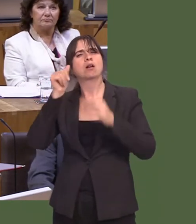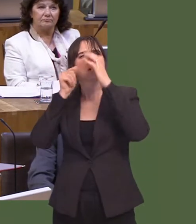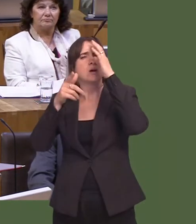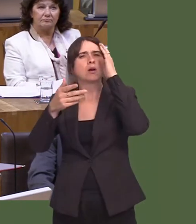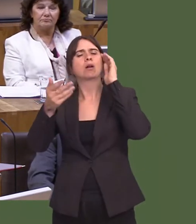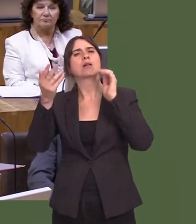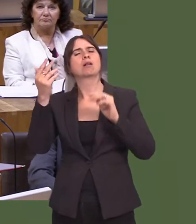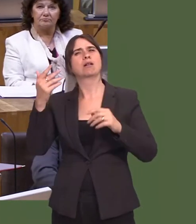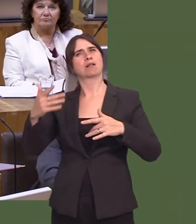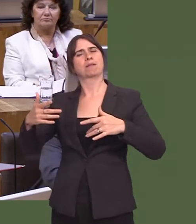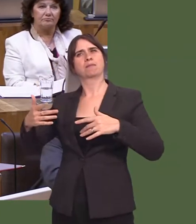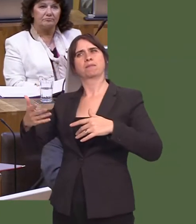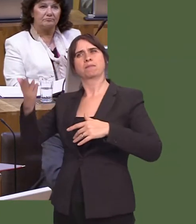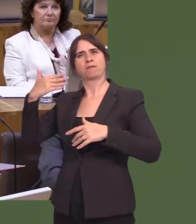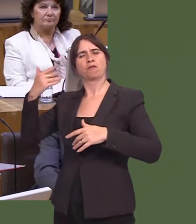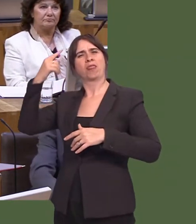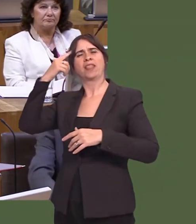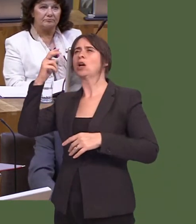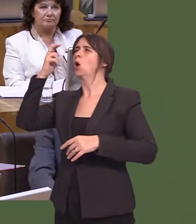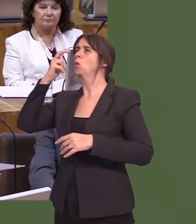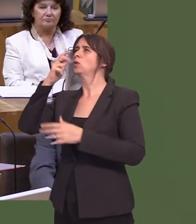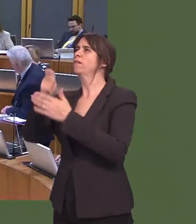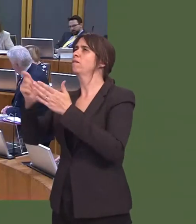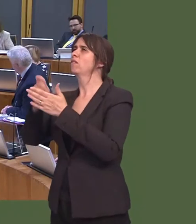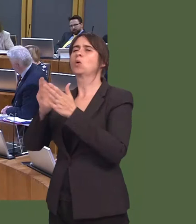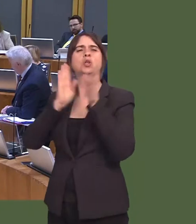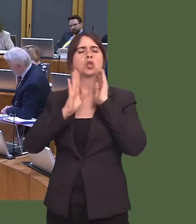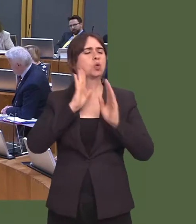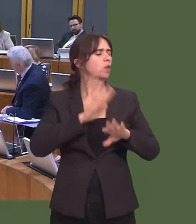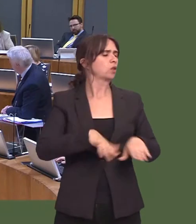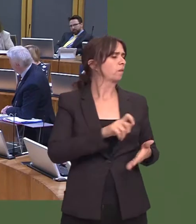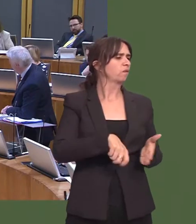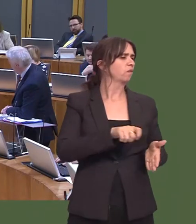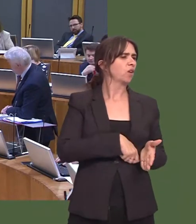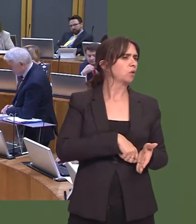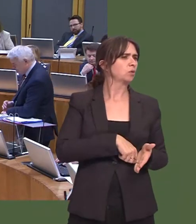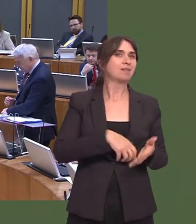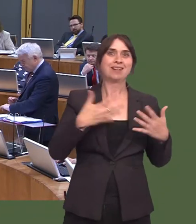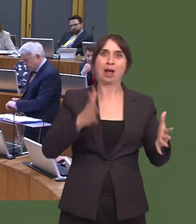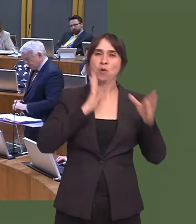take hold that older people vote and younger people donít. Iím glad that younger people have found their voice.